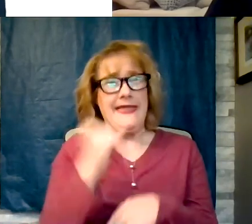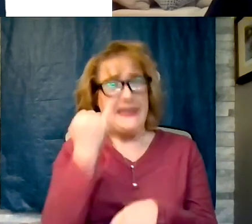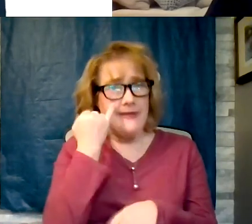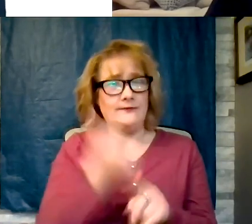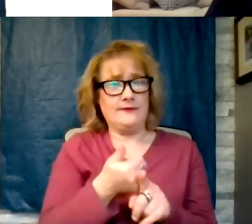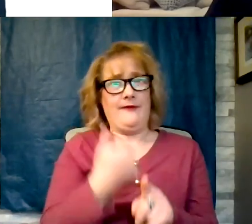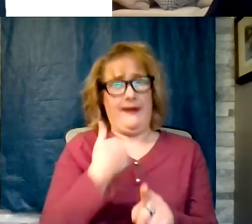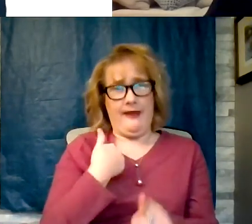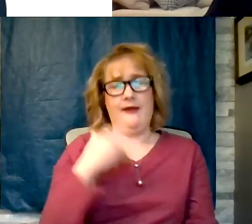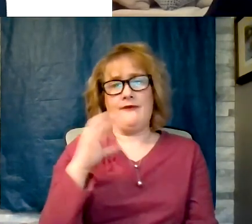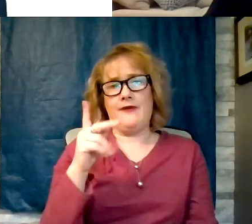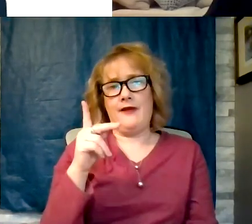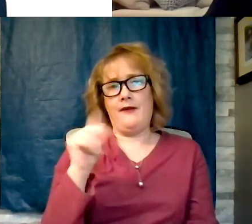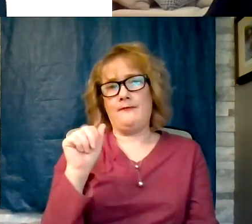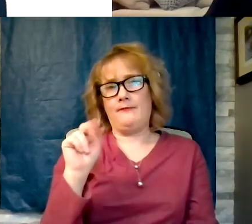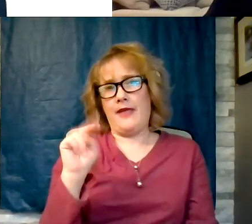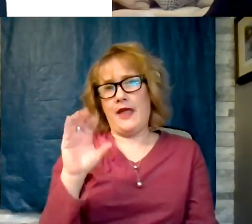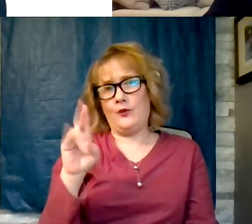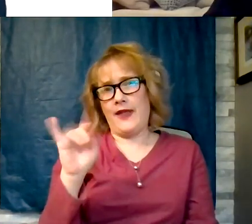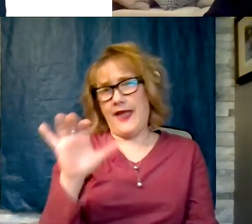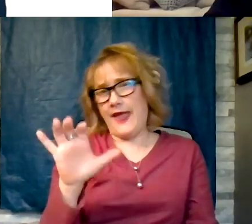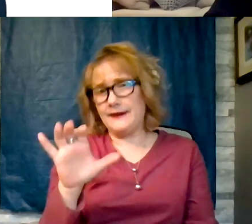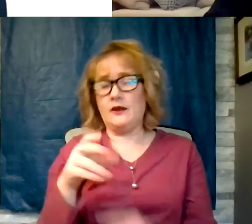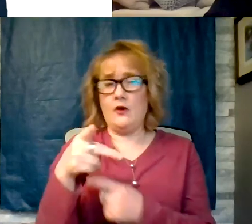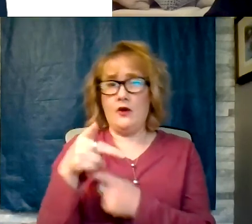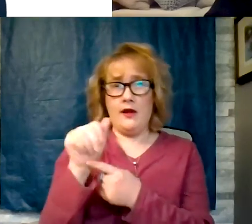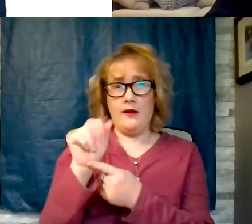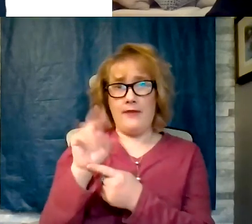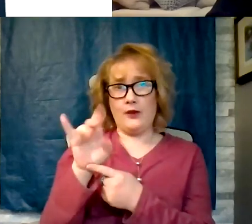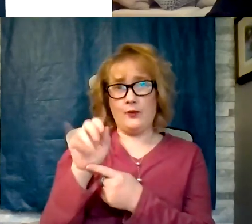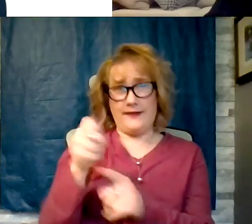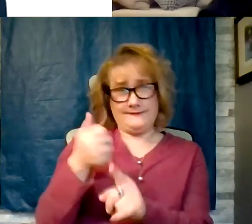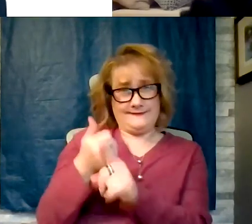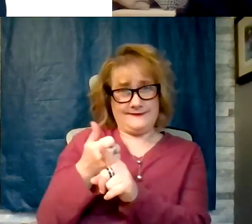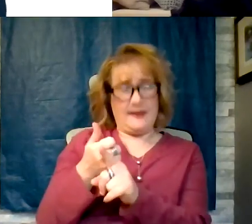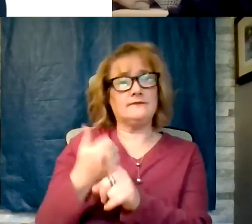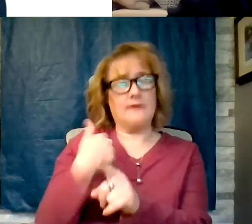The pancreas contains some of the hormones needed in order to